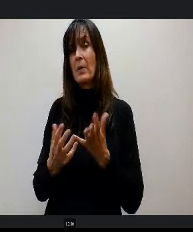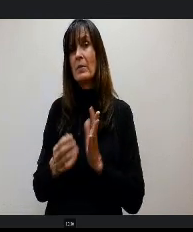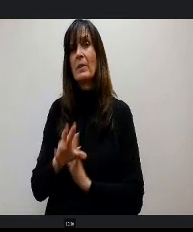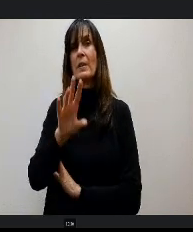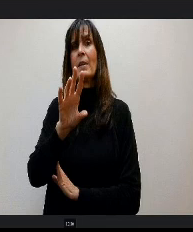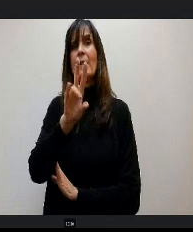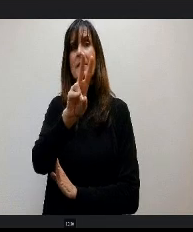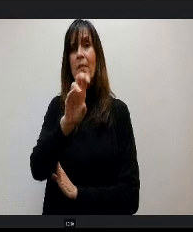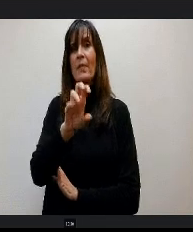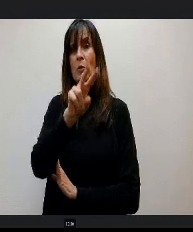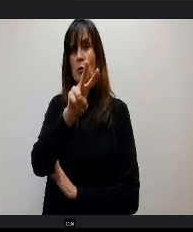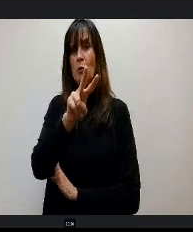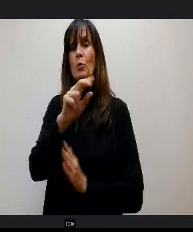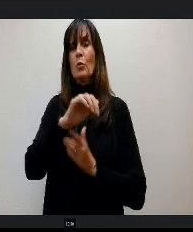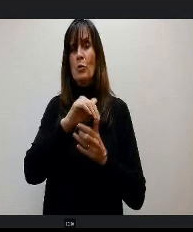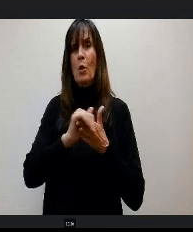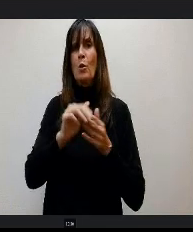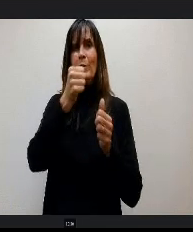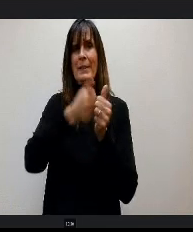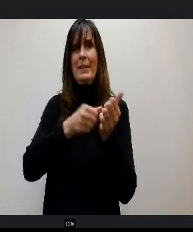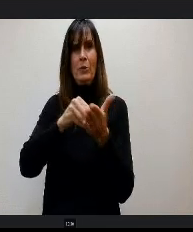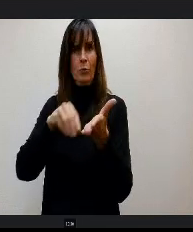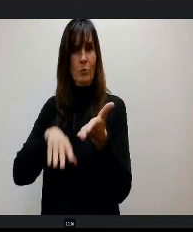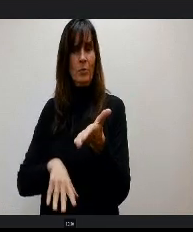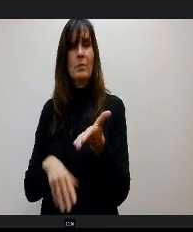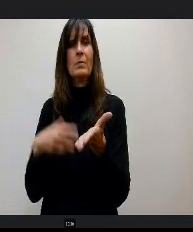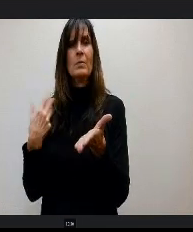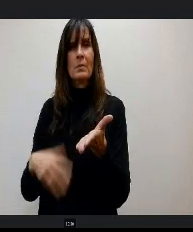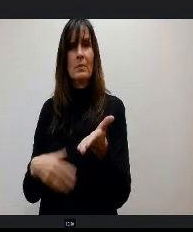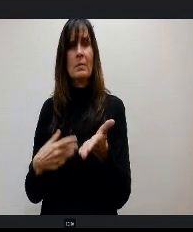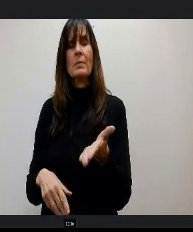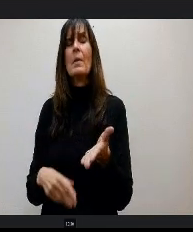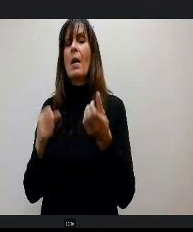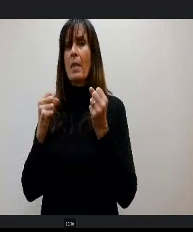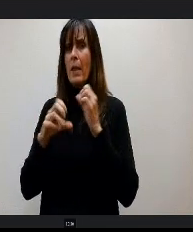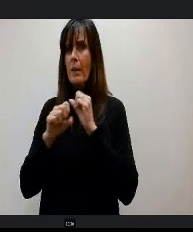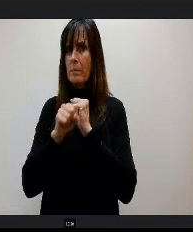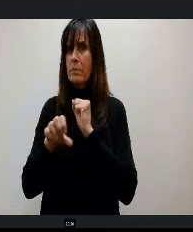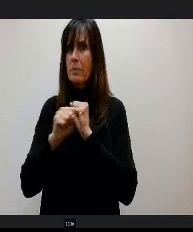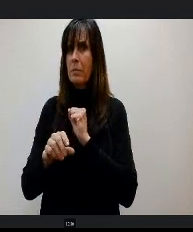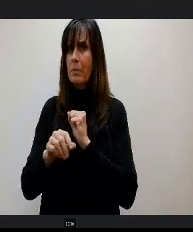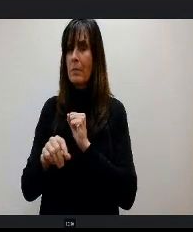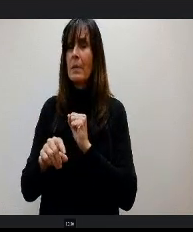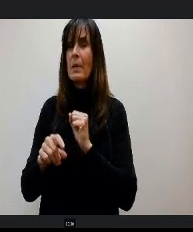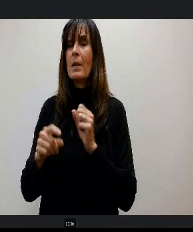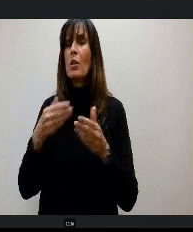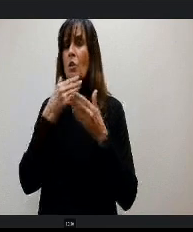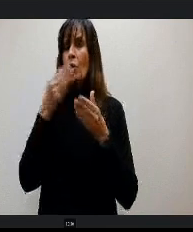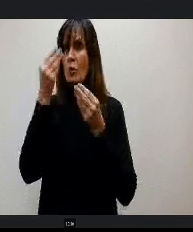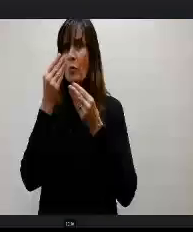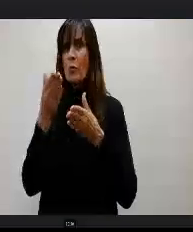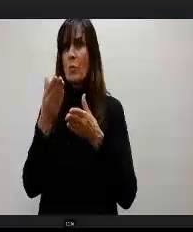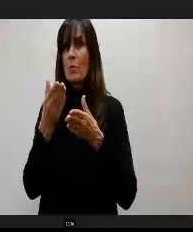important to note because this has been very publicized and this is good news, the budget stabilization factor for